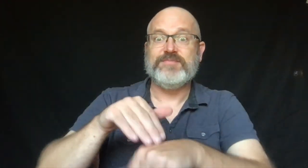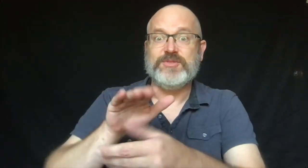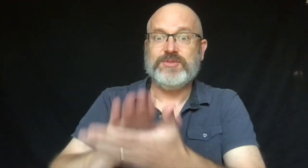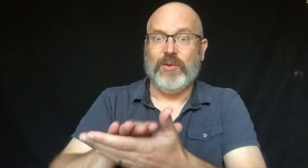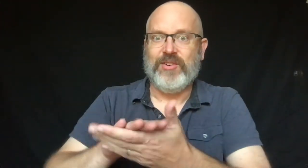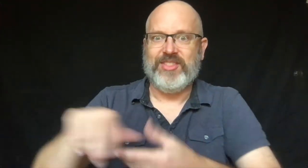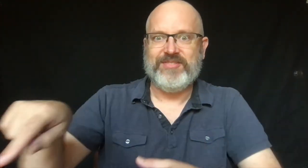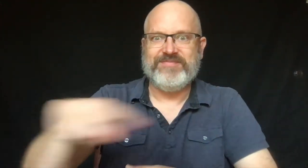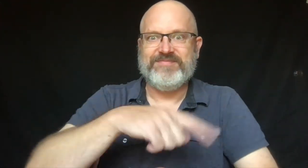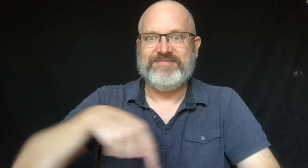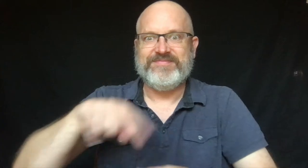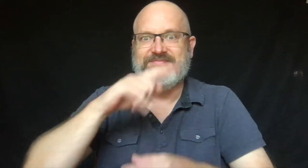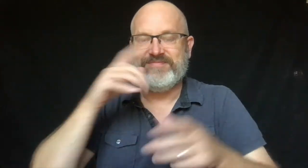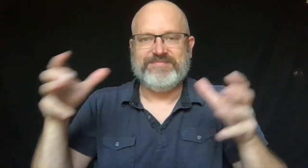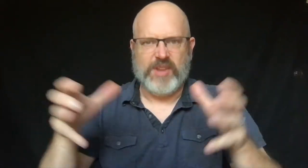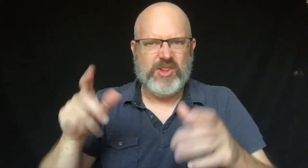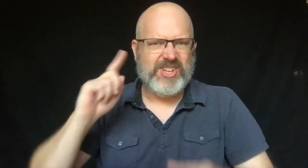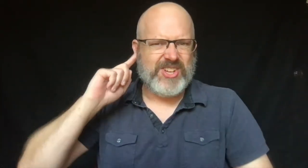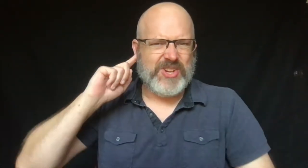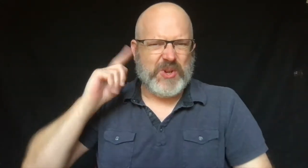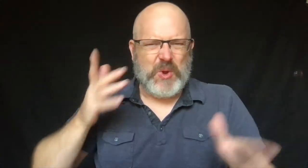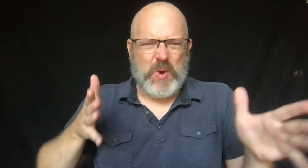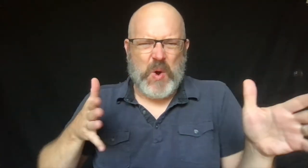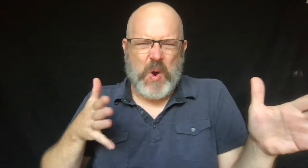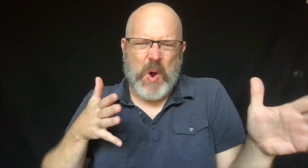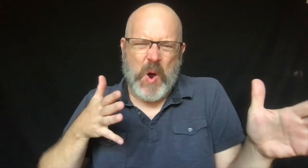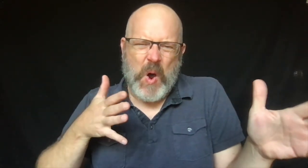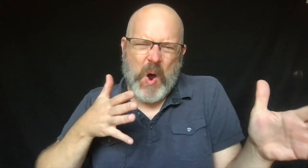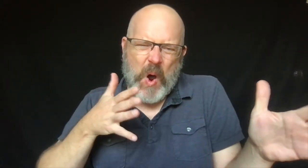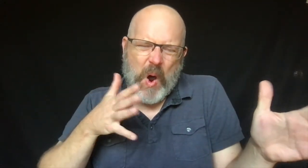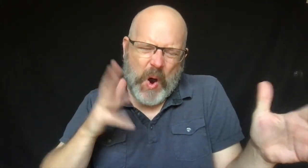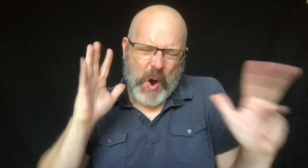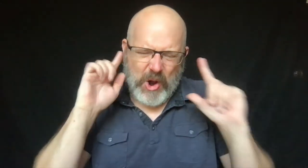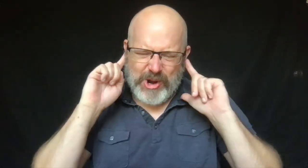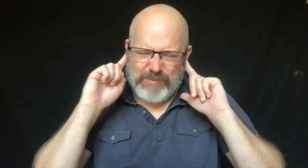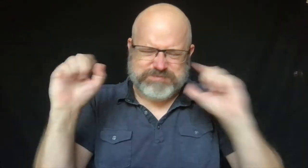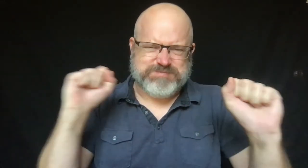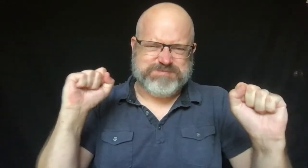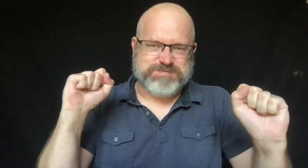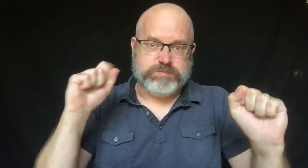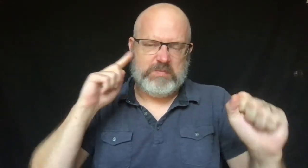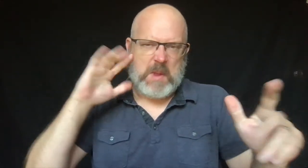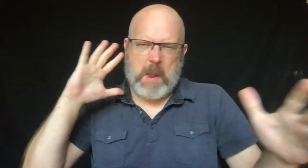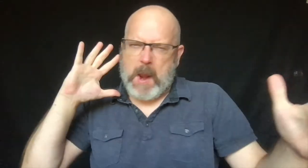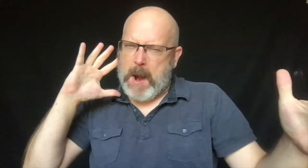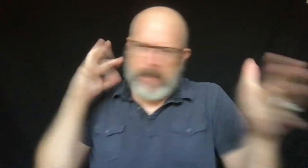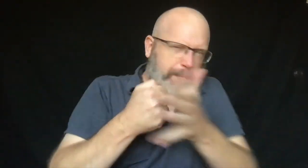At school, the children heard the howl of the wind and a loud crash.